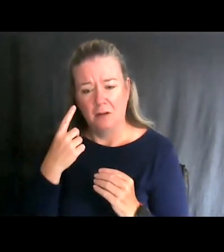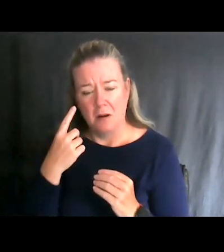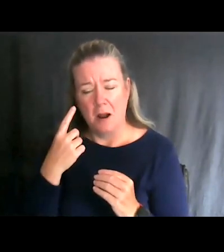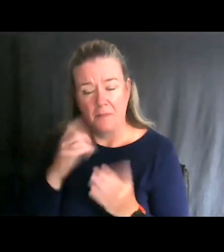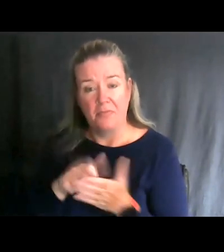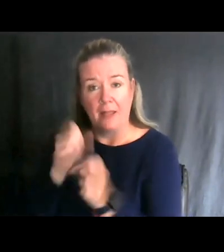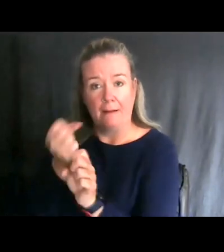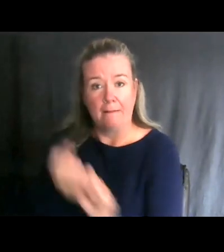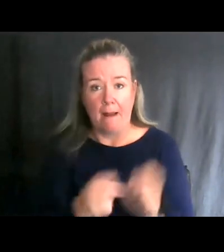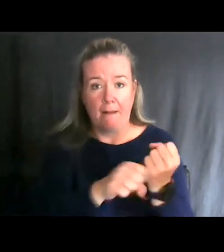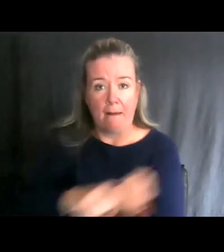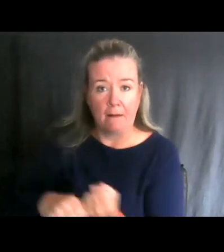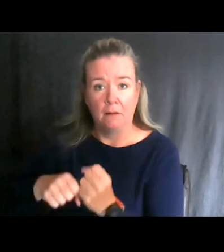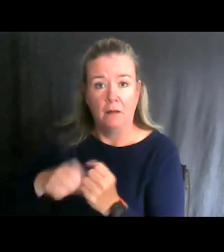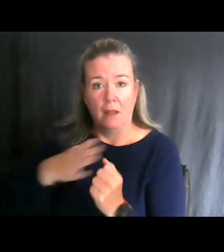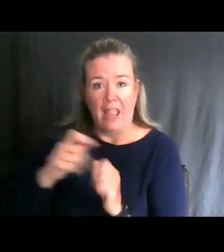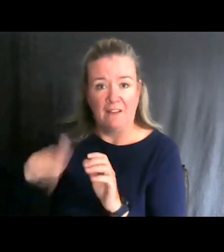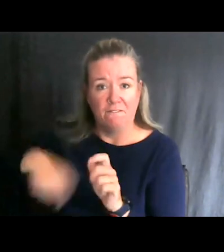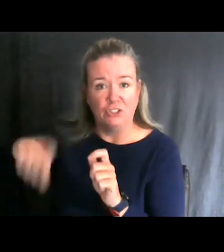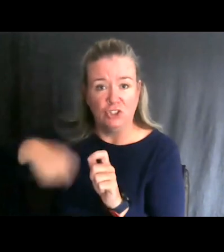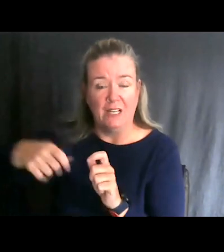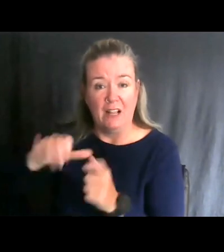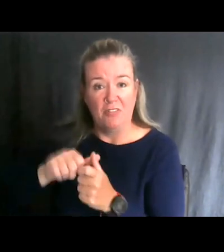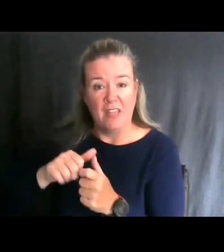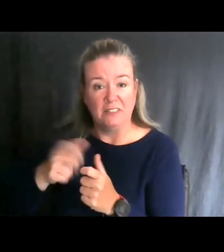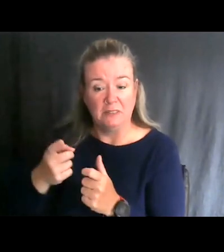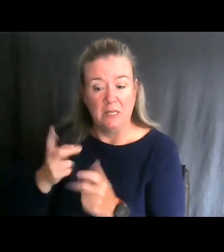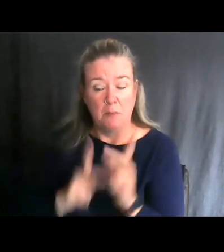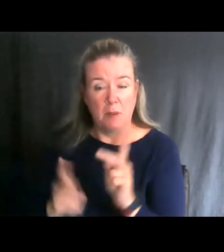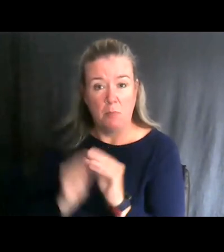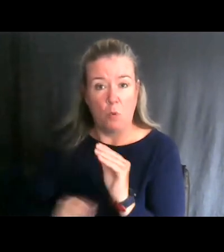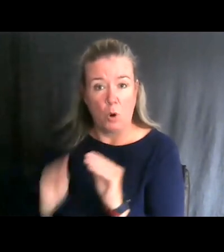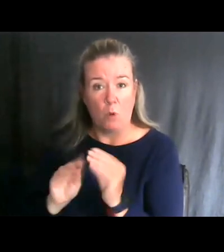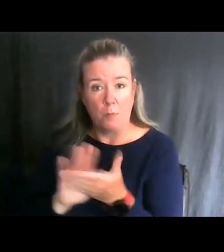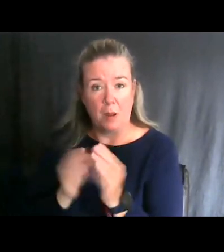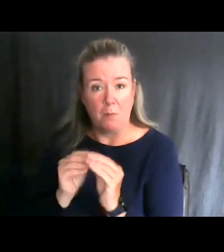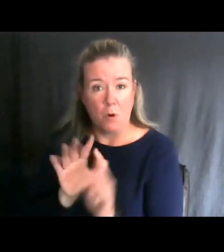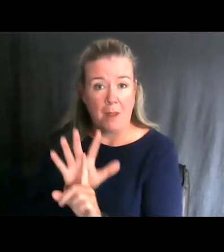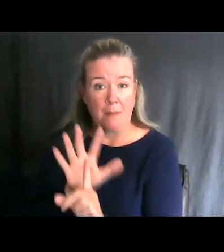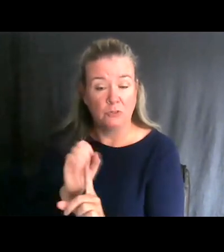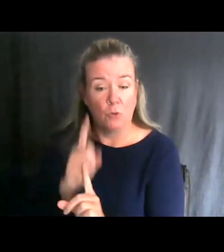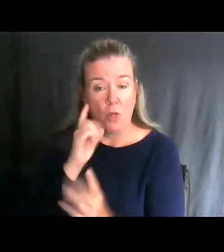fishing is something that's kind of picked up and there is, through the DNR, a marine